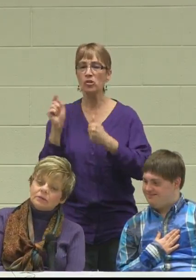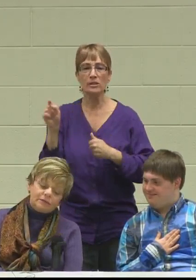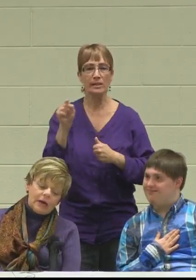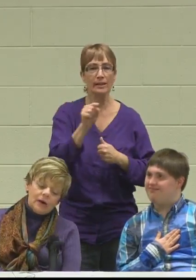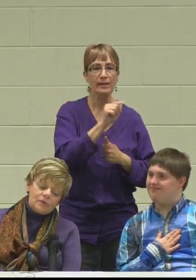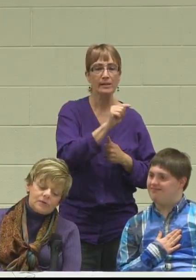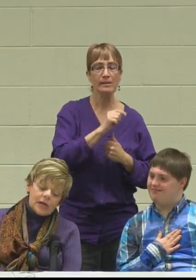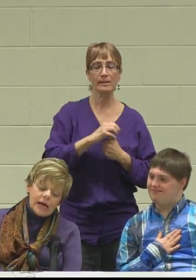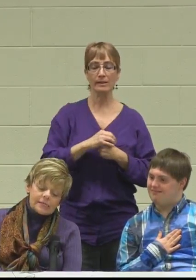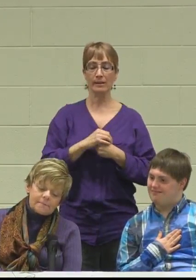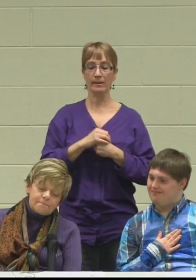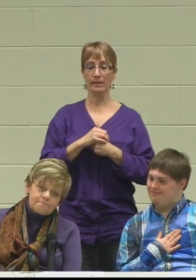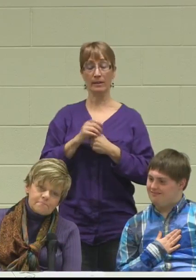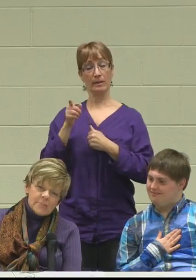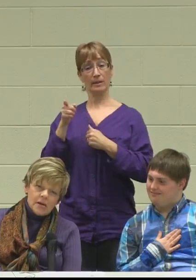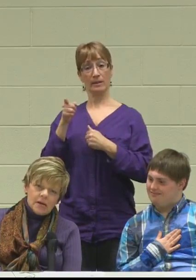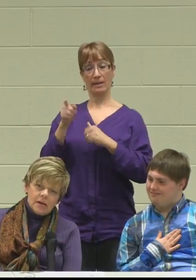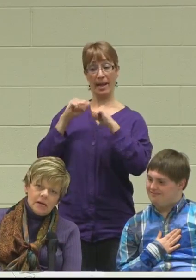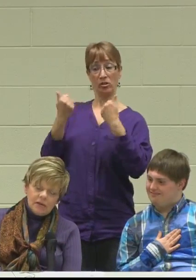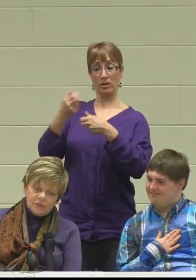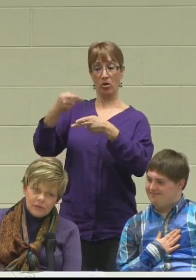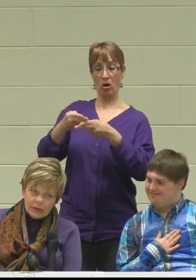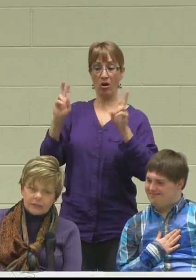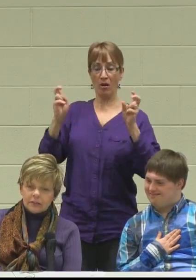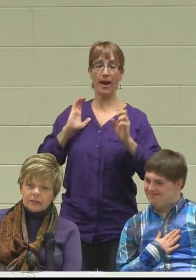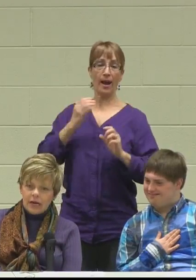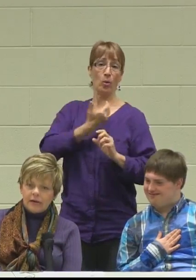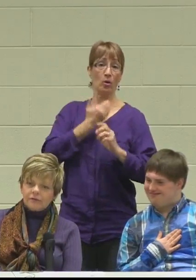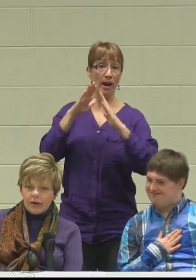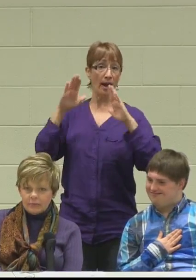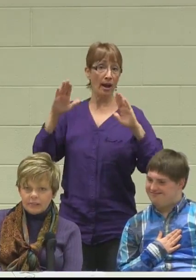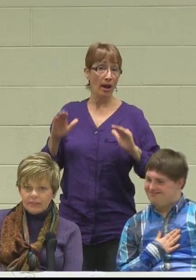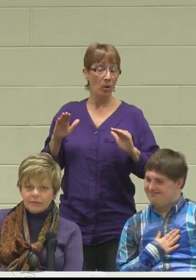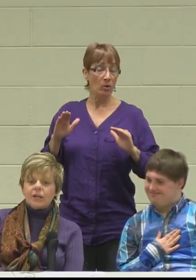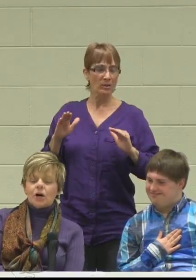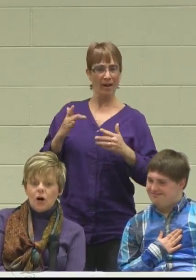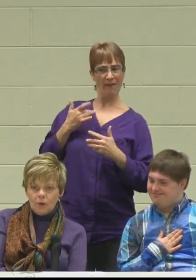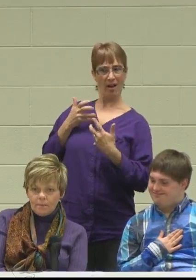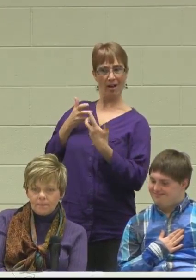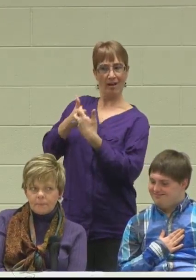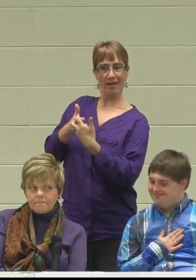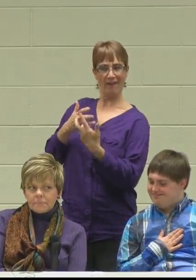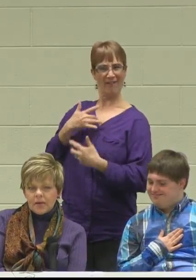that we found, that it felt like family, it felt like home,